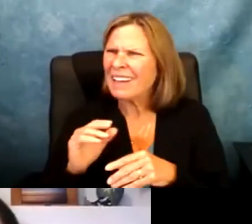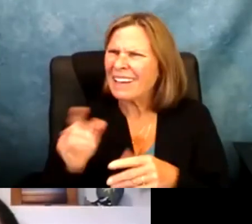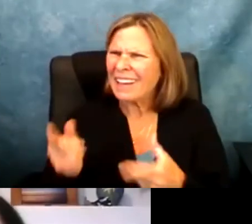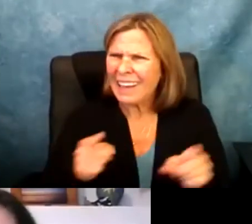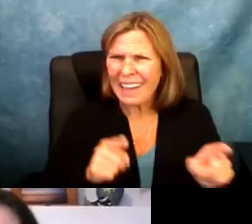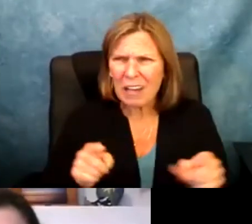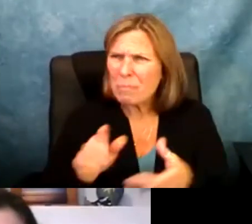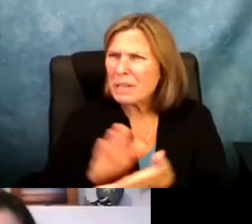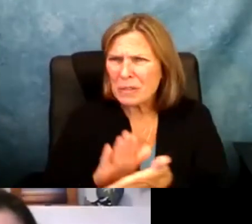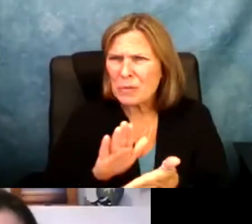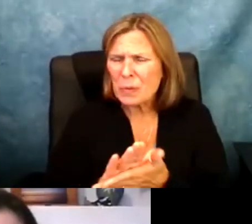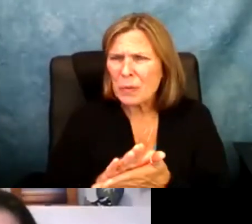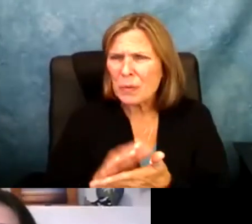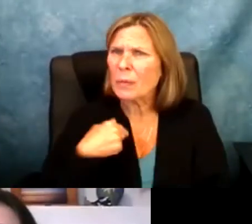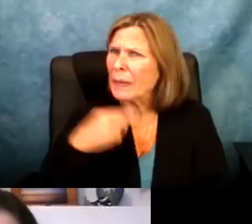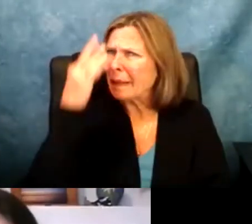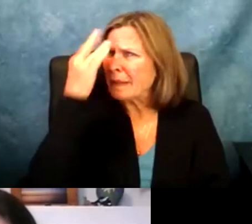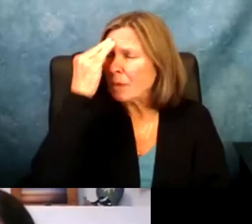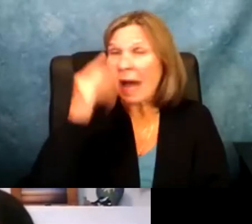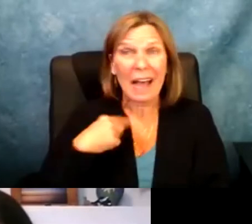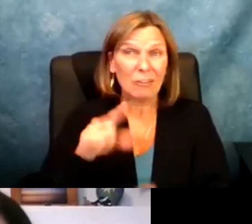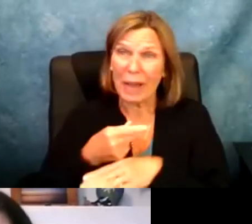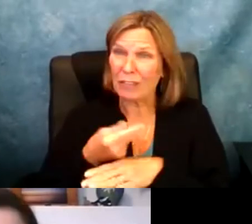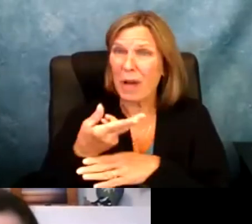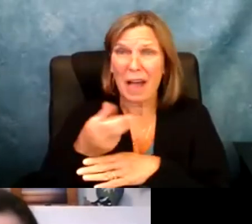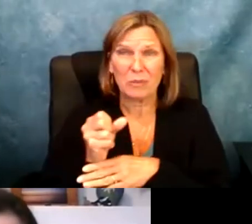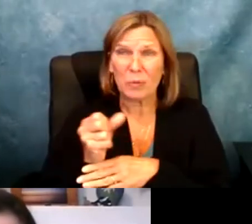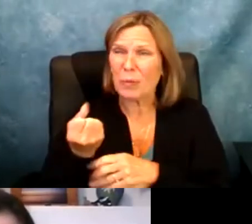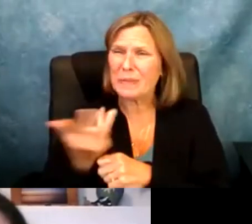discrimination,